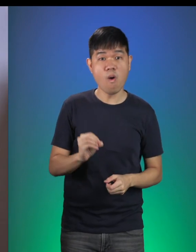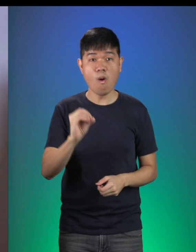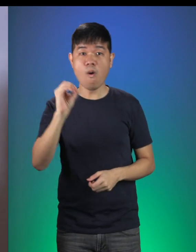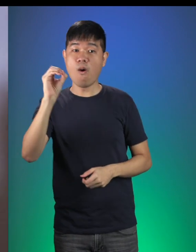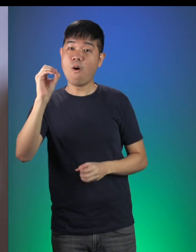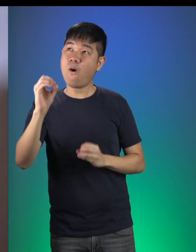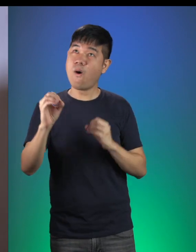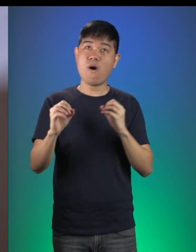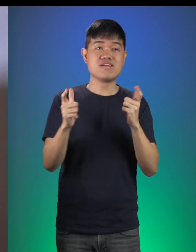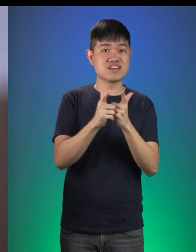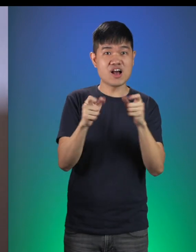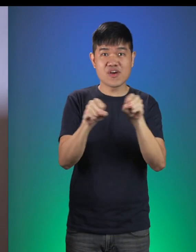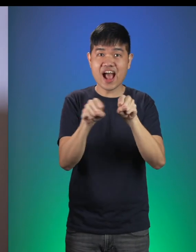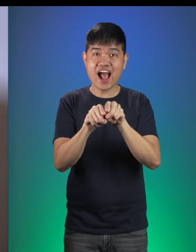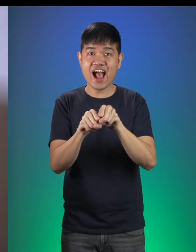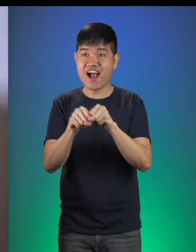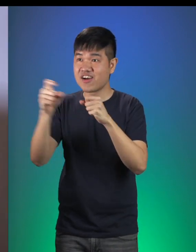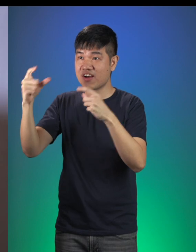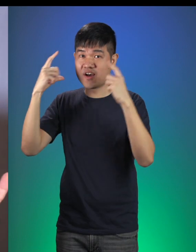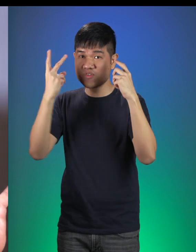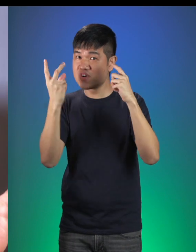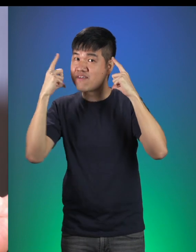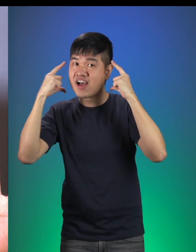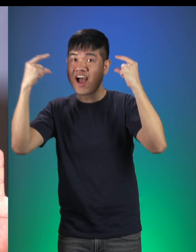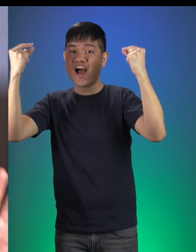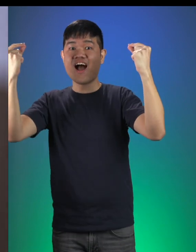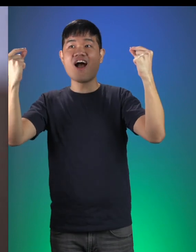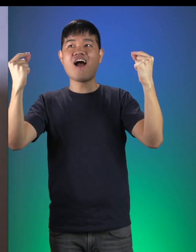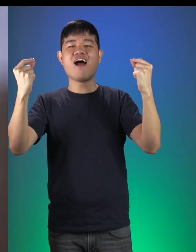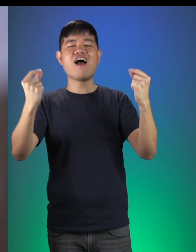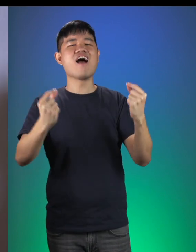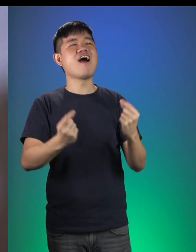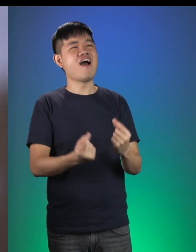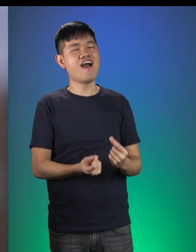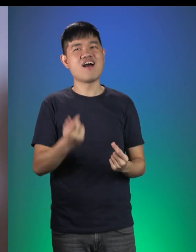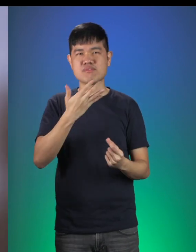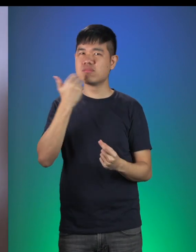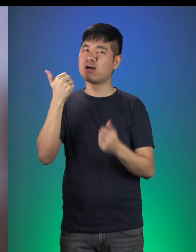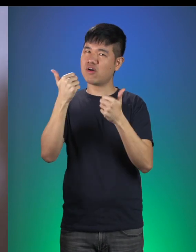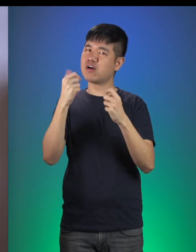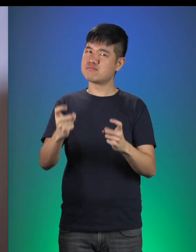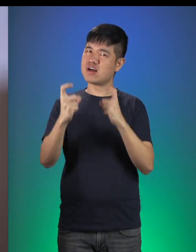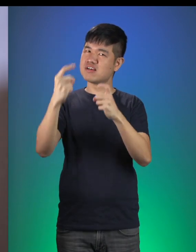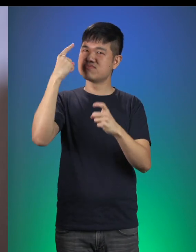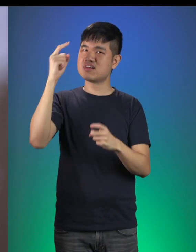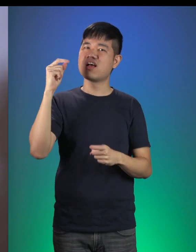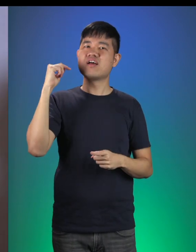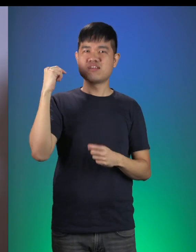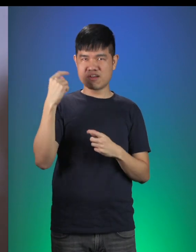Little Shoes by the famous little elves! That will make a great gift for the Princess’s 3rd Birthday!